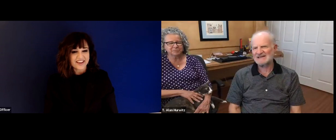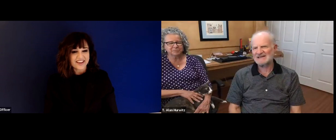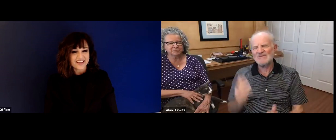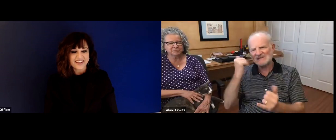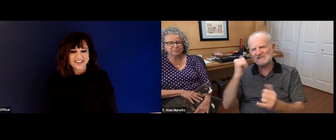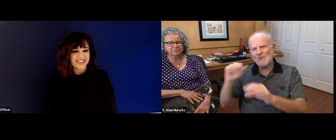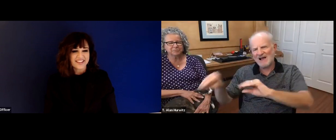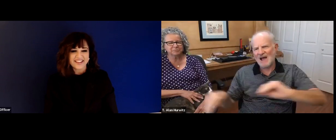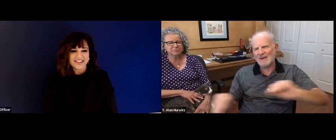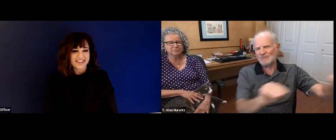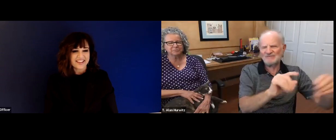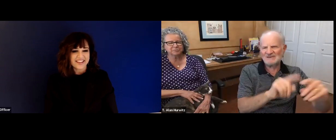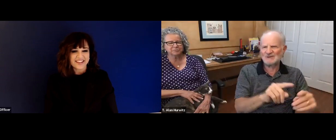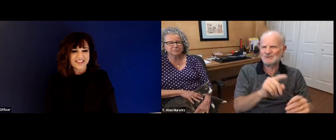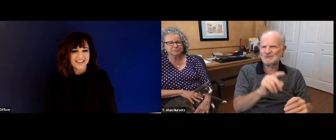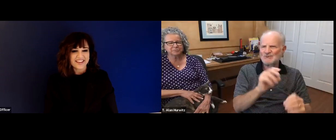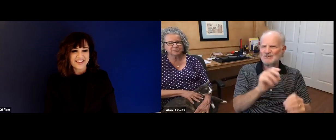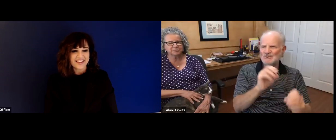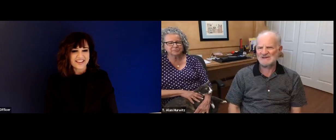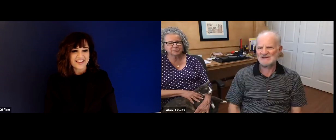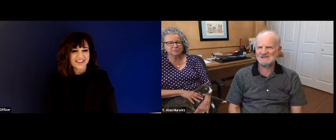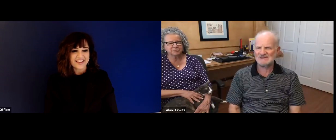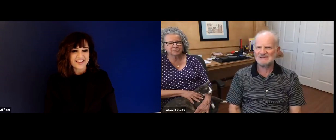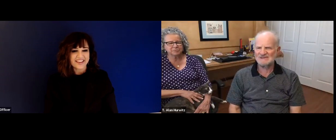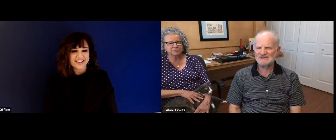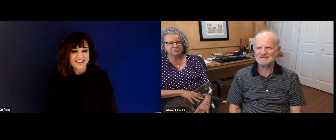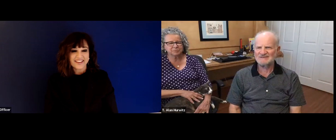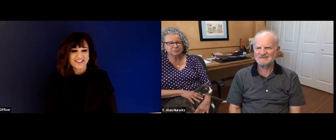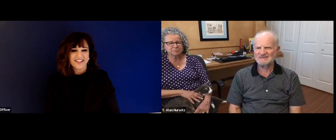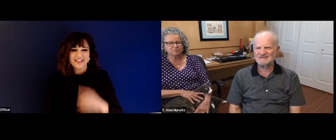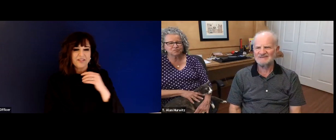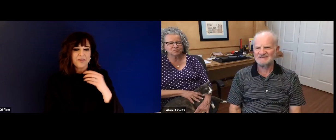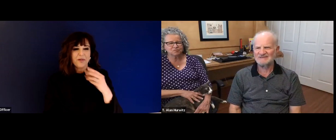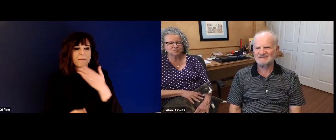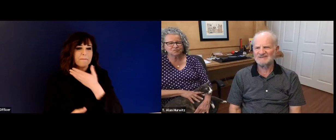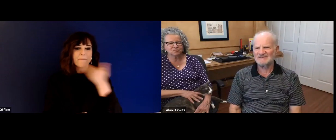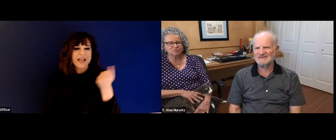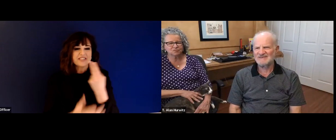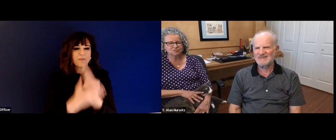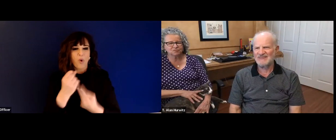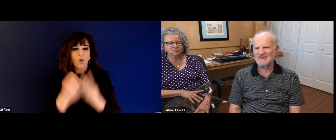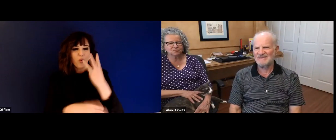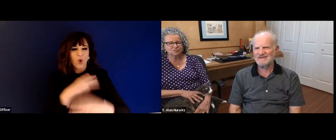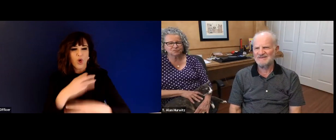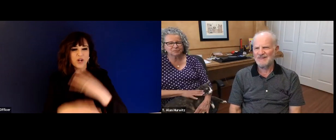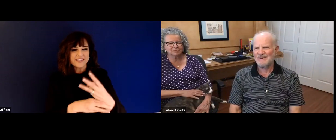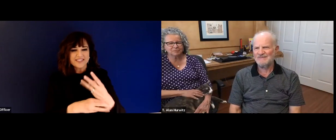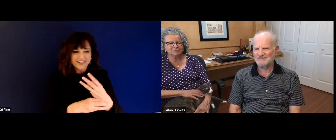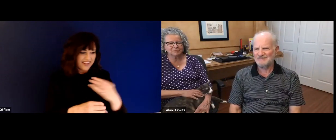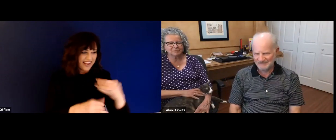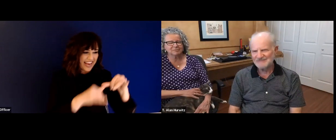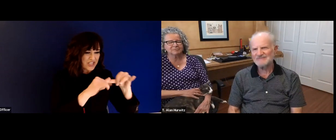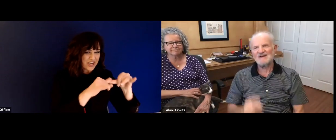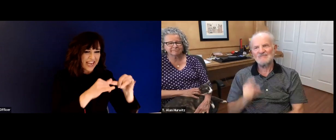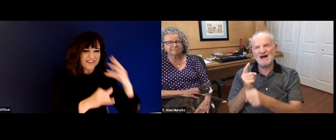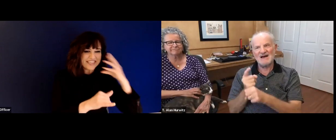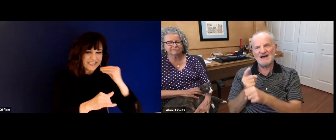I made that move from the world of work into the world of education via and tip.